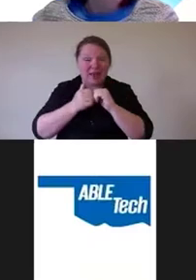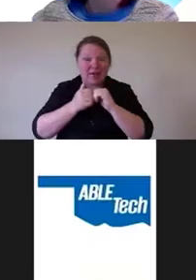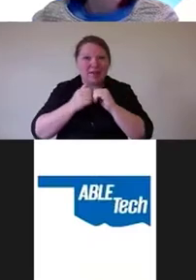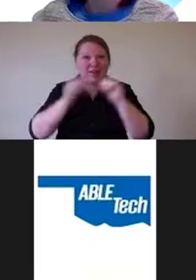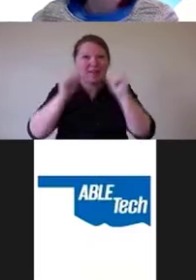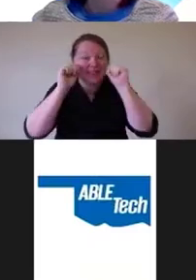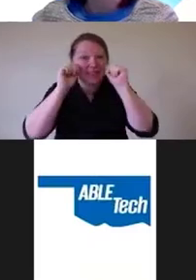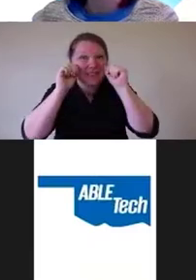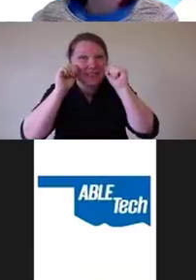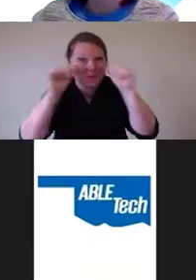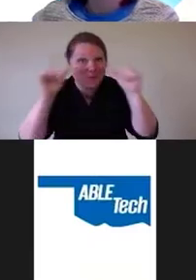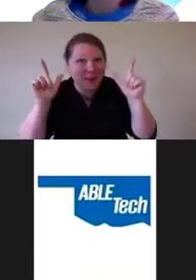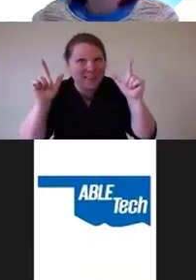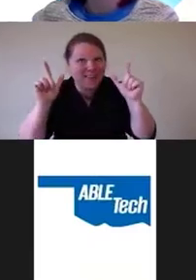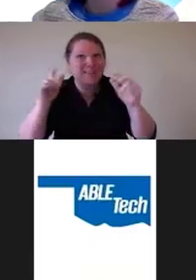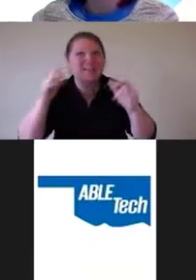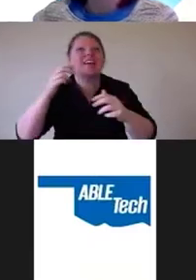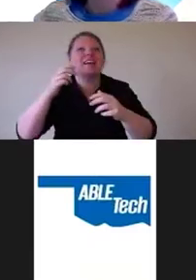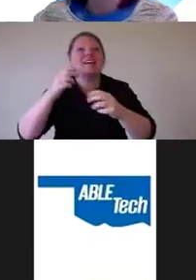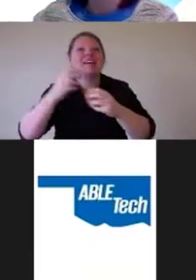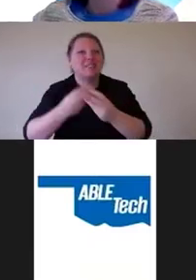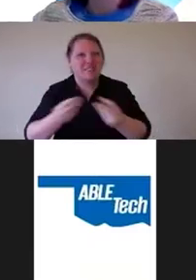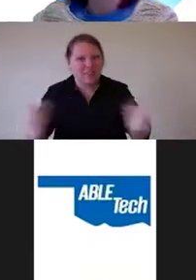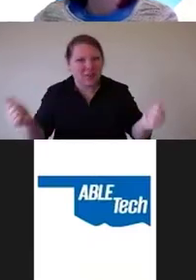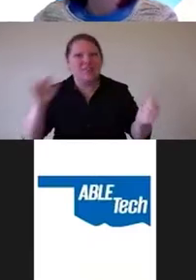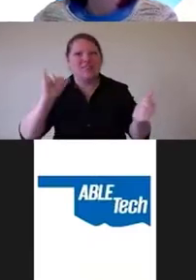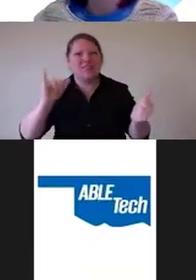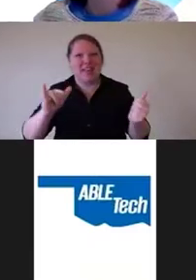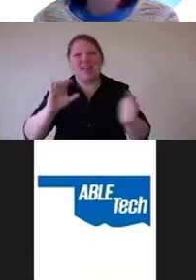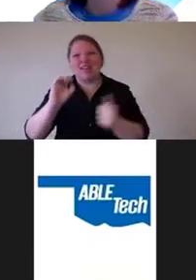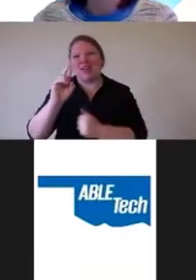your accessibility problem organically, which is fix the code.